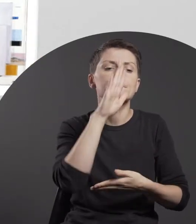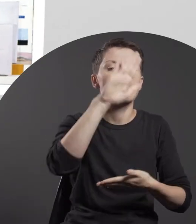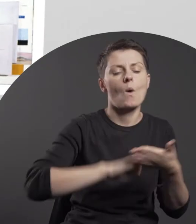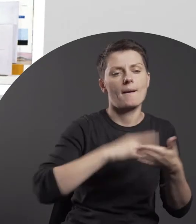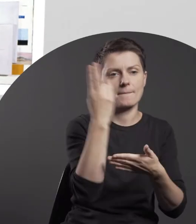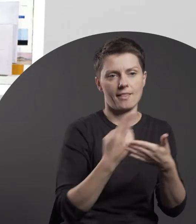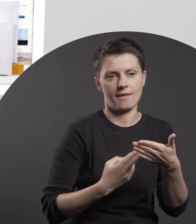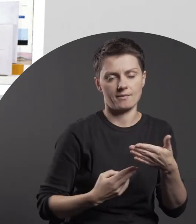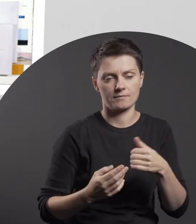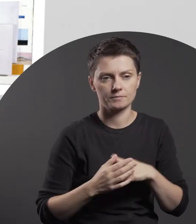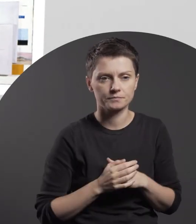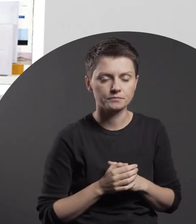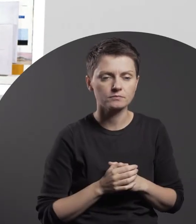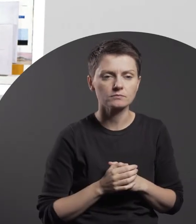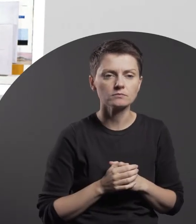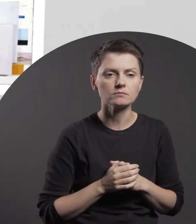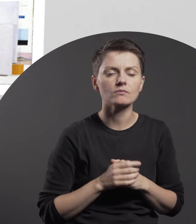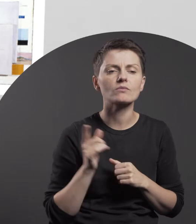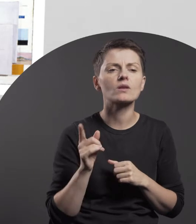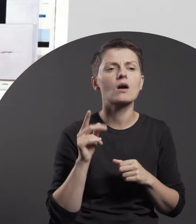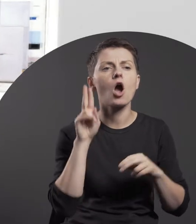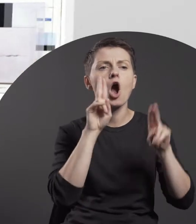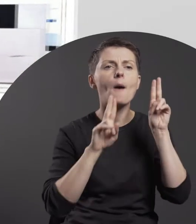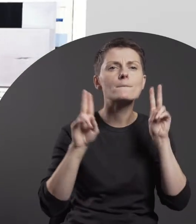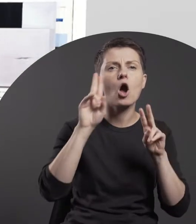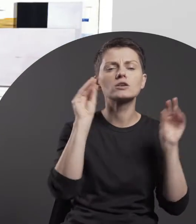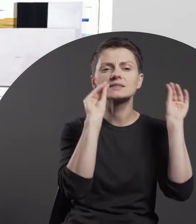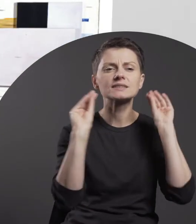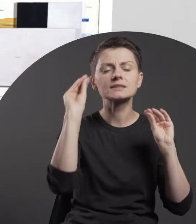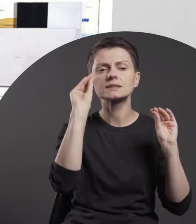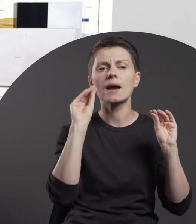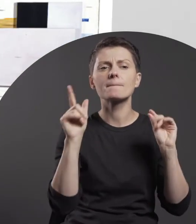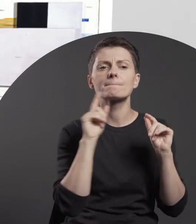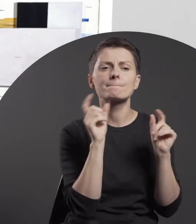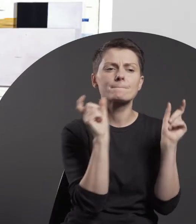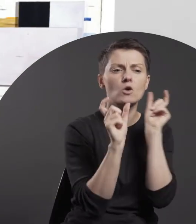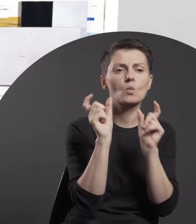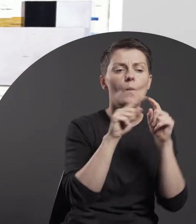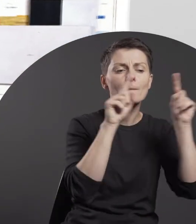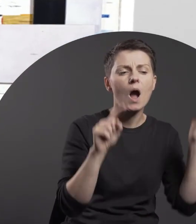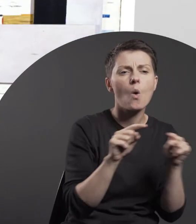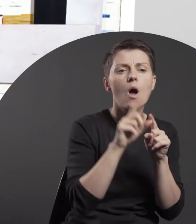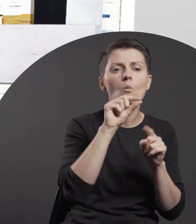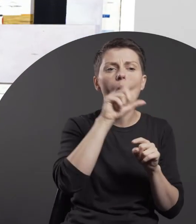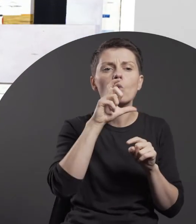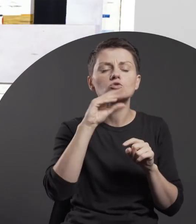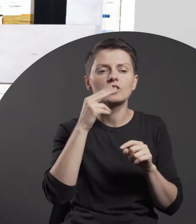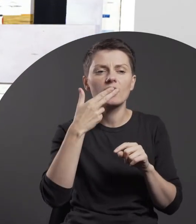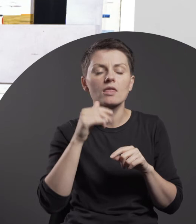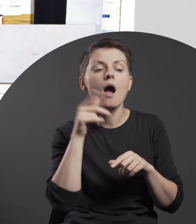This particular piece is a composition of assembled canvases painted in oil.